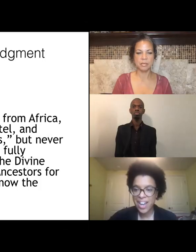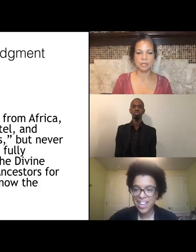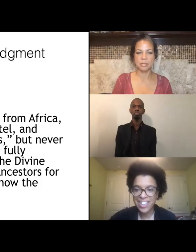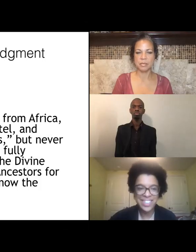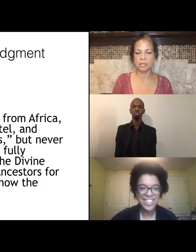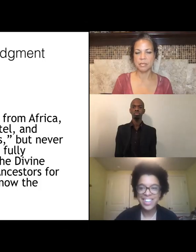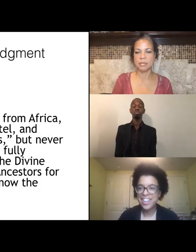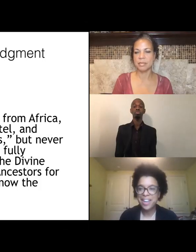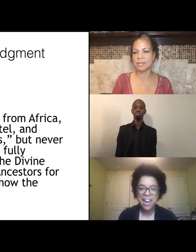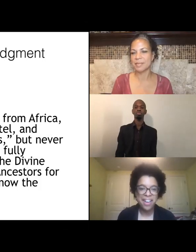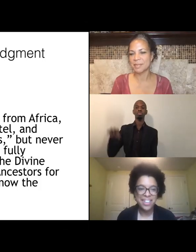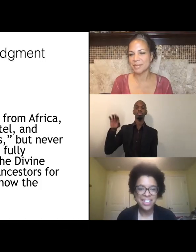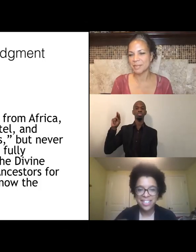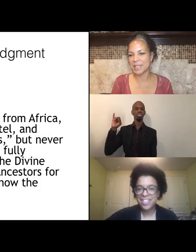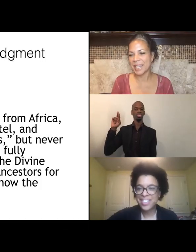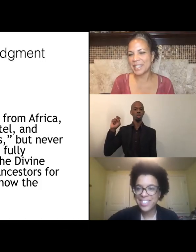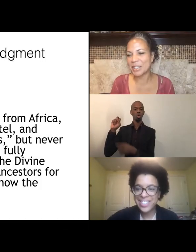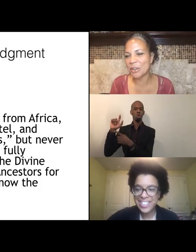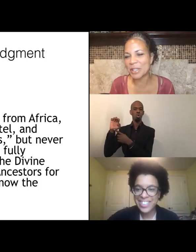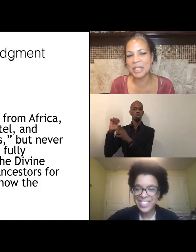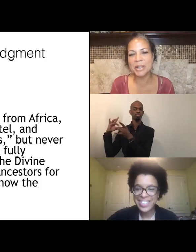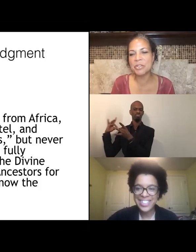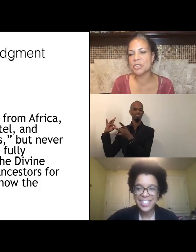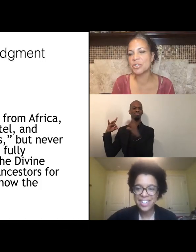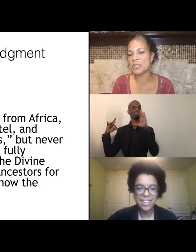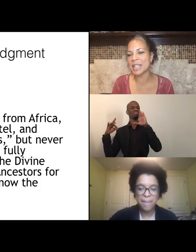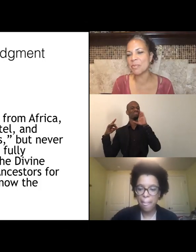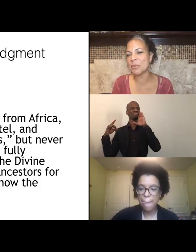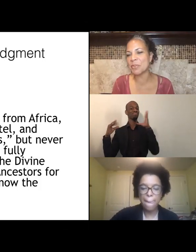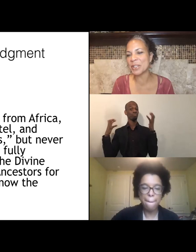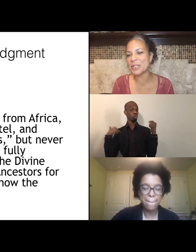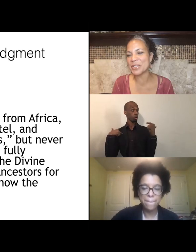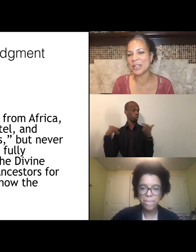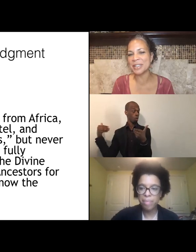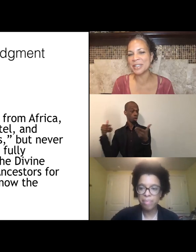Hi. Hi, Nicole. Can you introduce yourself before you start?